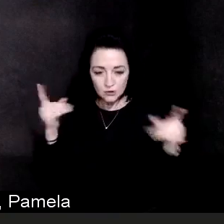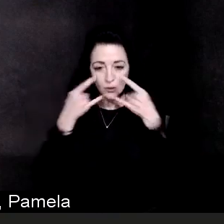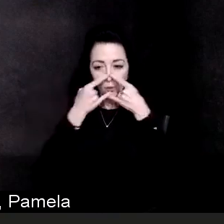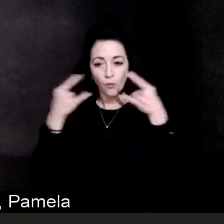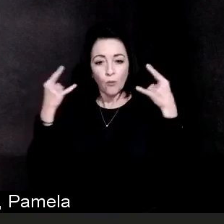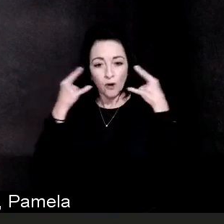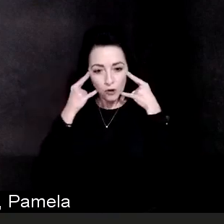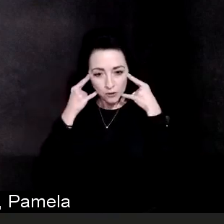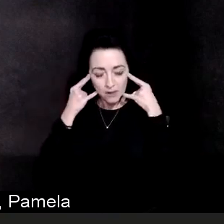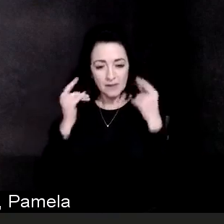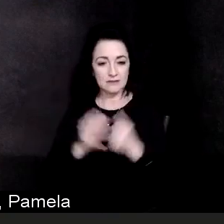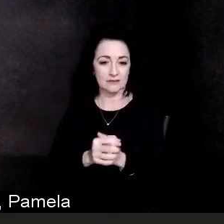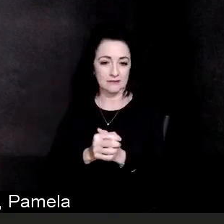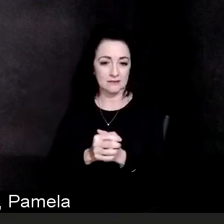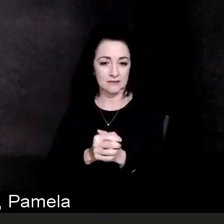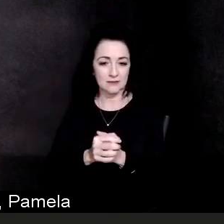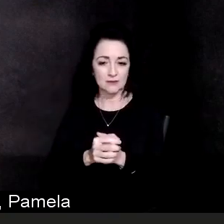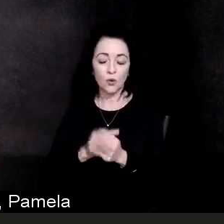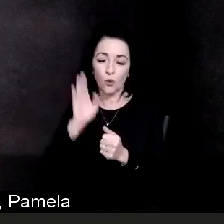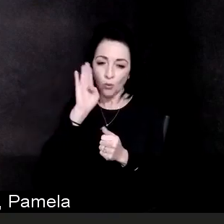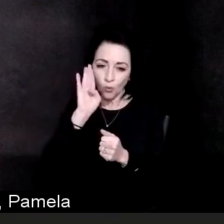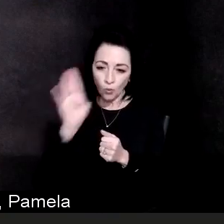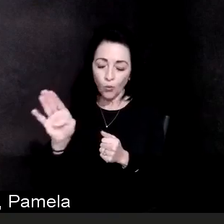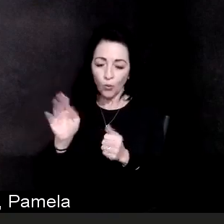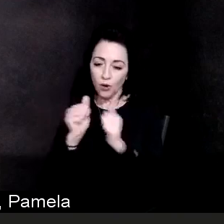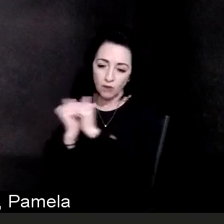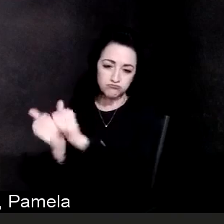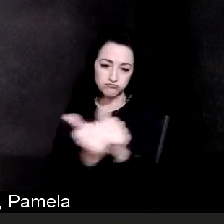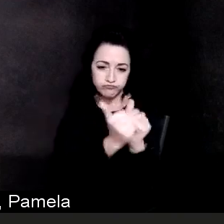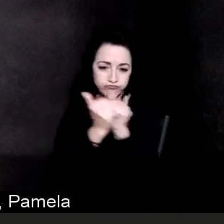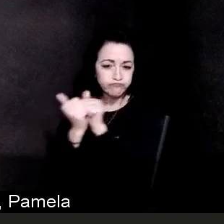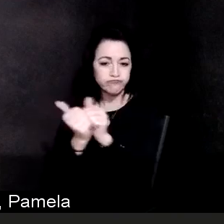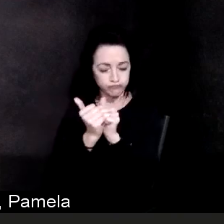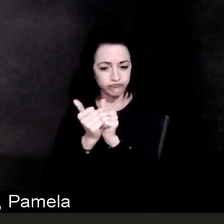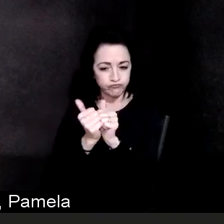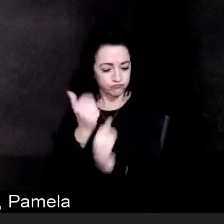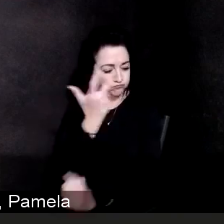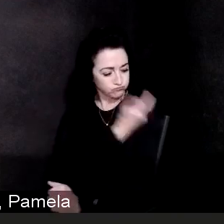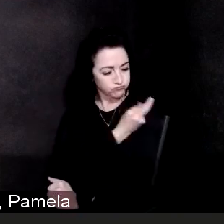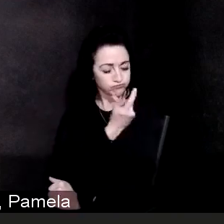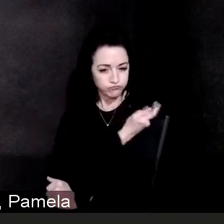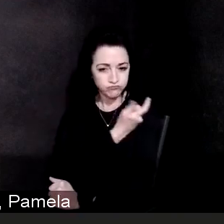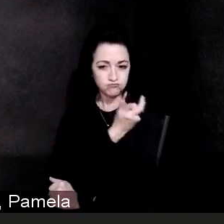We will be here to do everything we can to get you vaccinated as fast as possible,